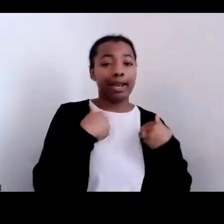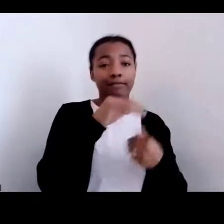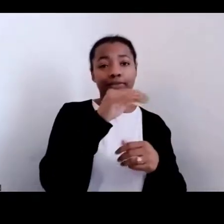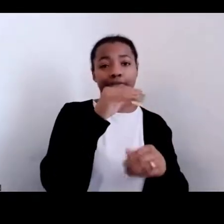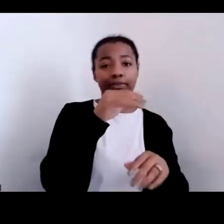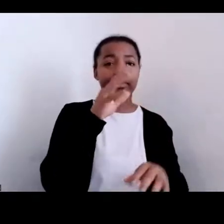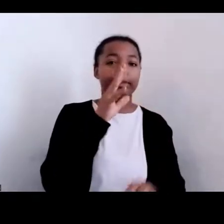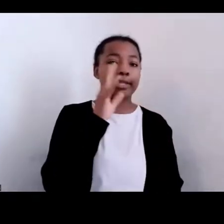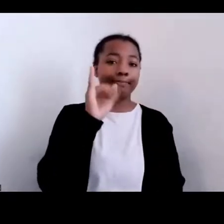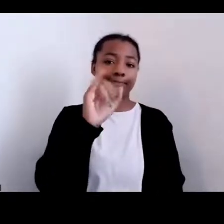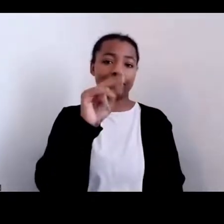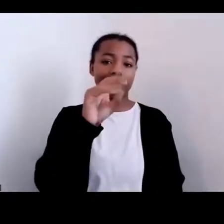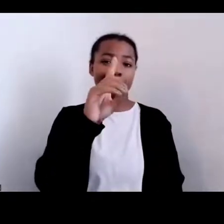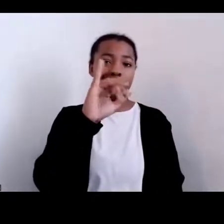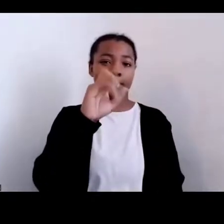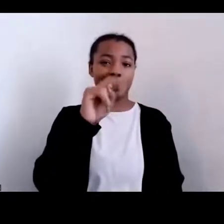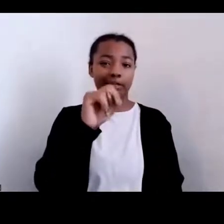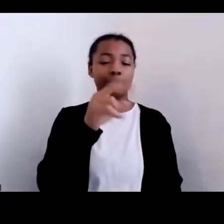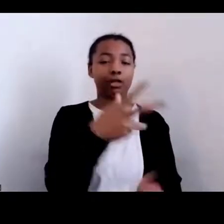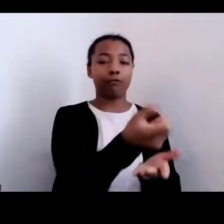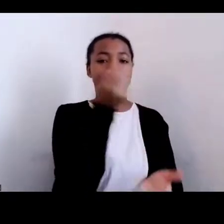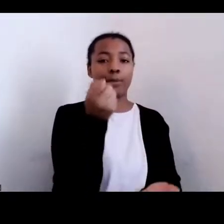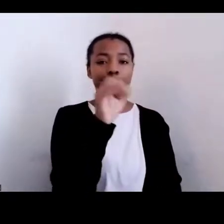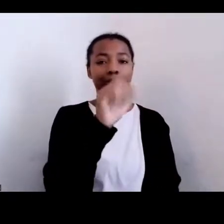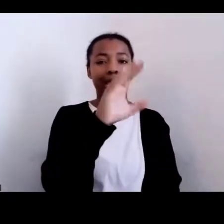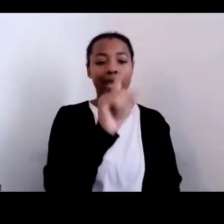Long Walk of 1864, the buffalo massacre, you know, African